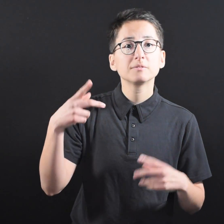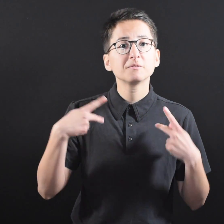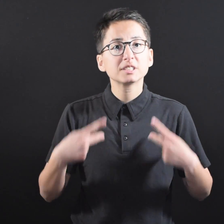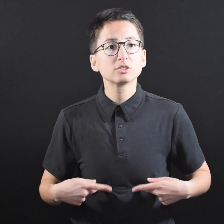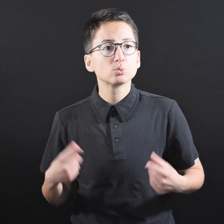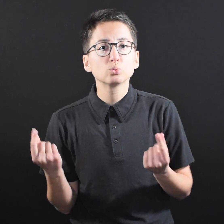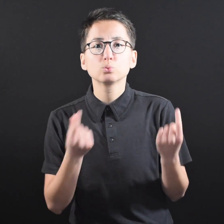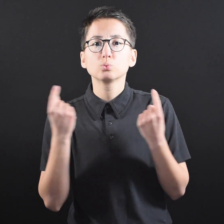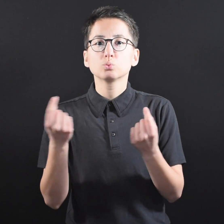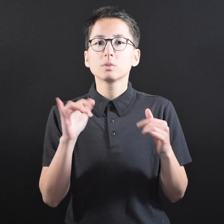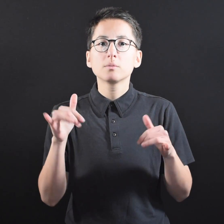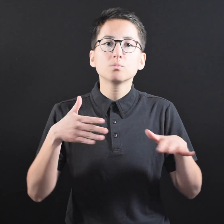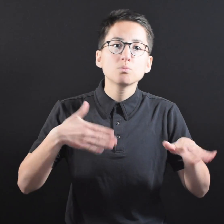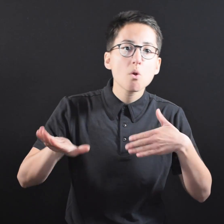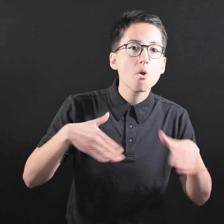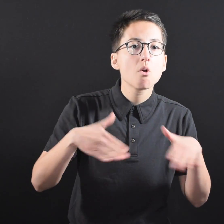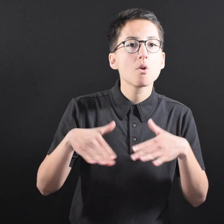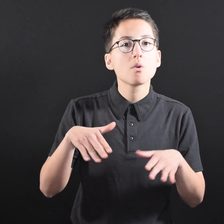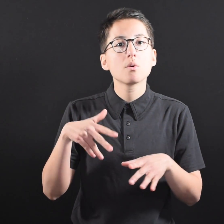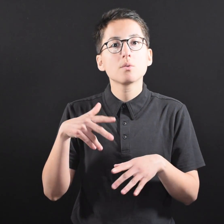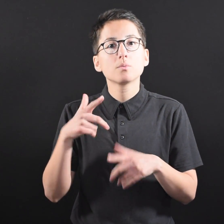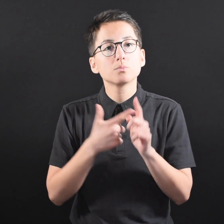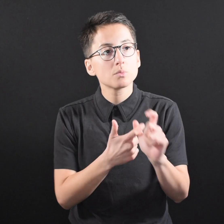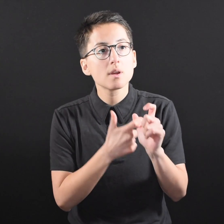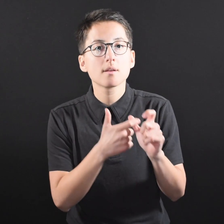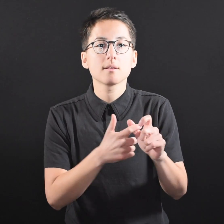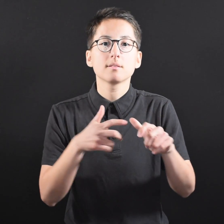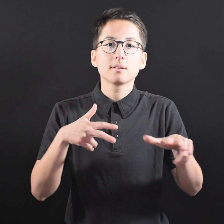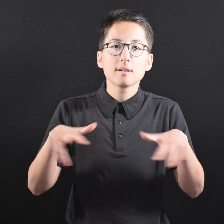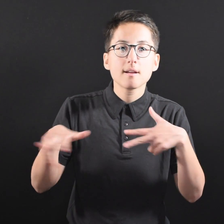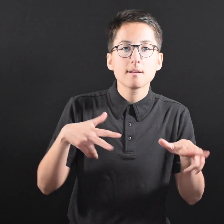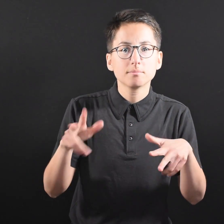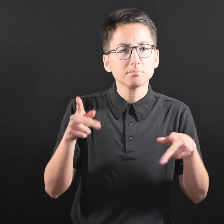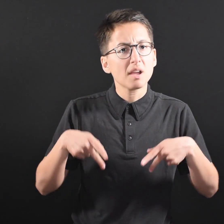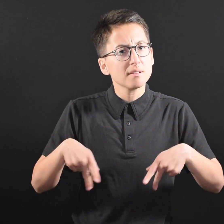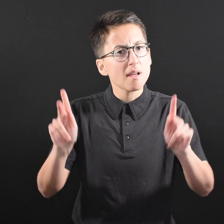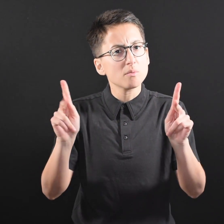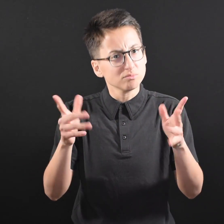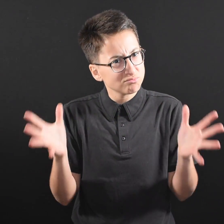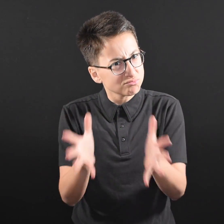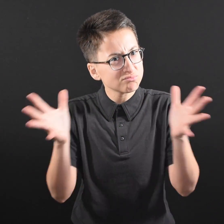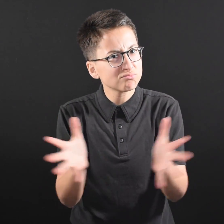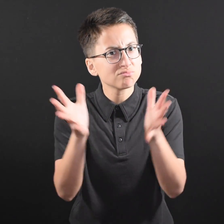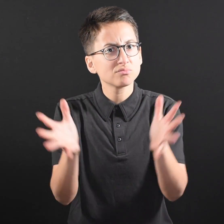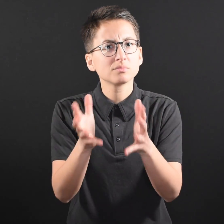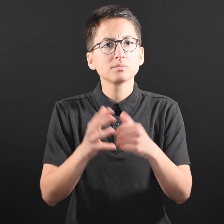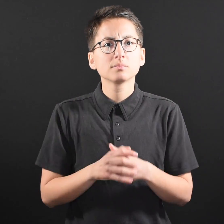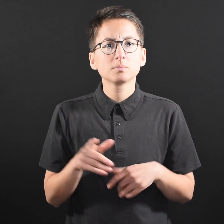Being outdoors in nature for physical activity, like walking, running, or hiking, is allowed and